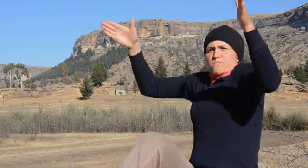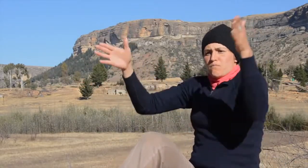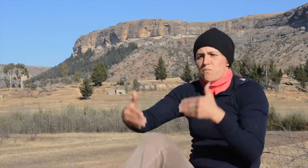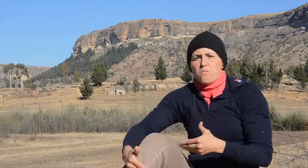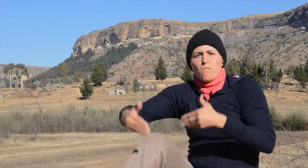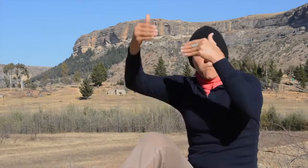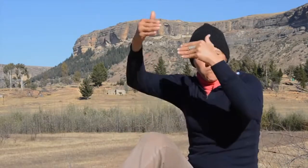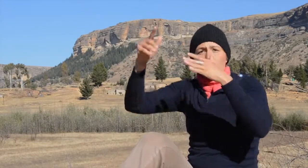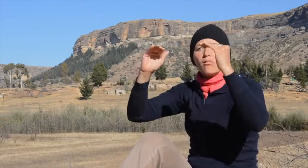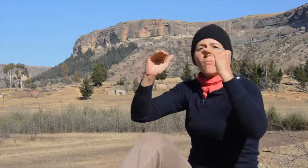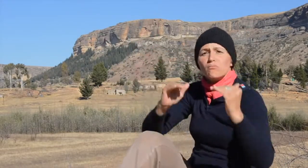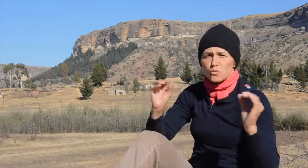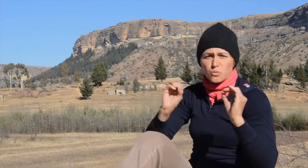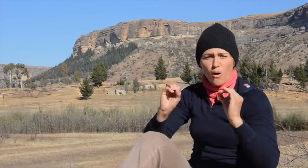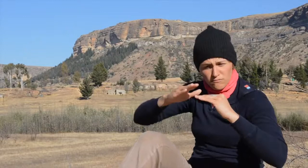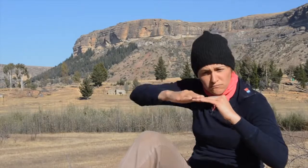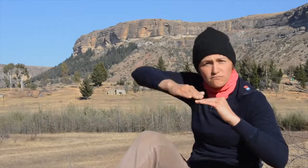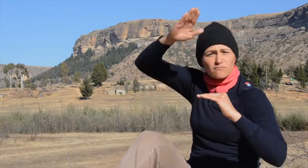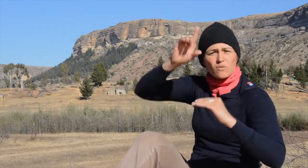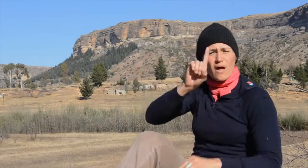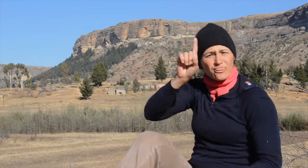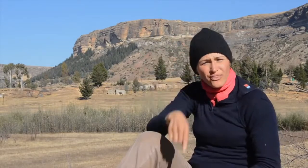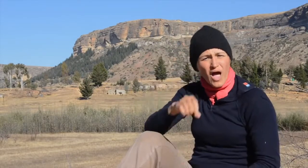is entirely above 1,000 meters.